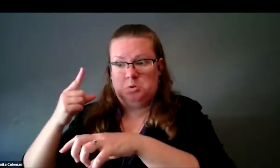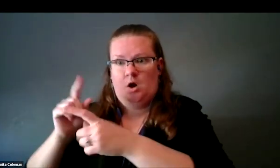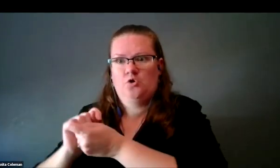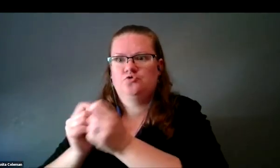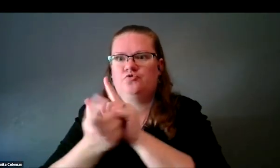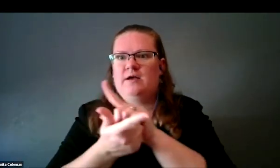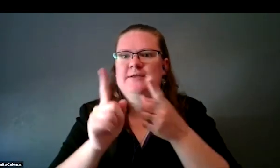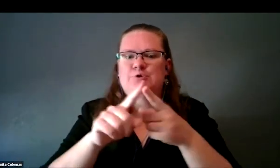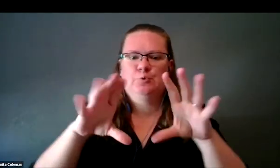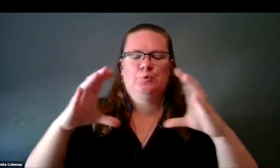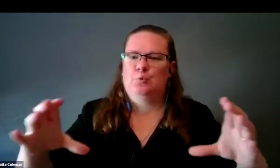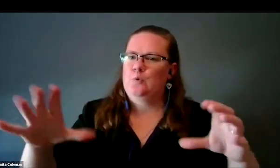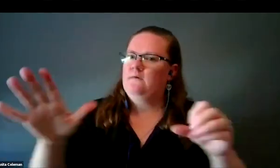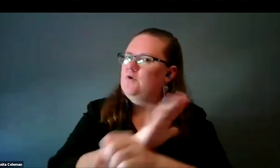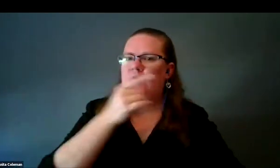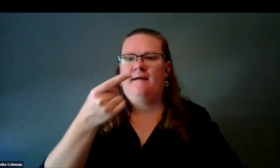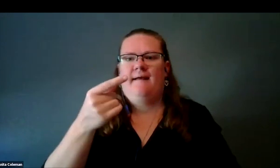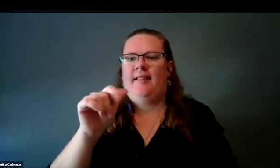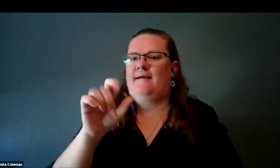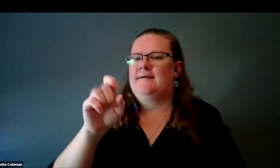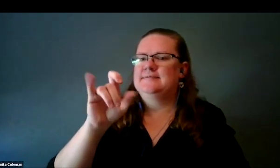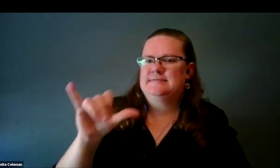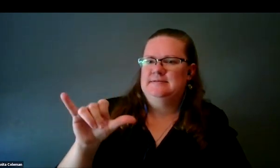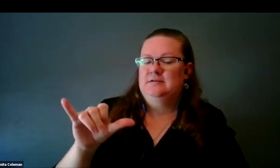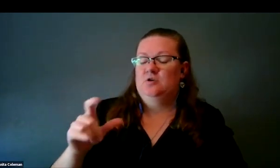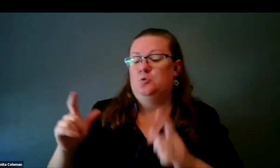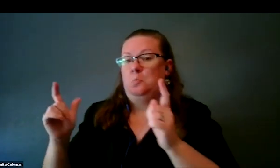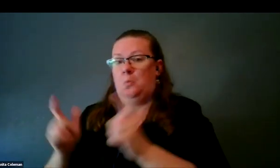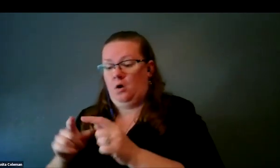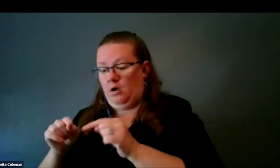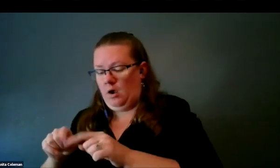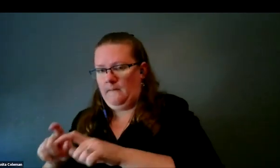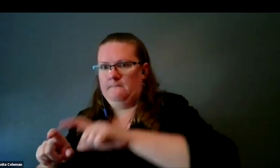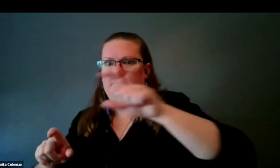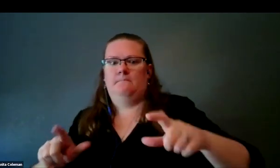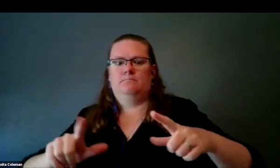we can translate to a galaxy. The only thing is the scale is vastly different.